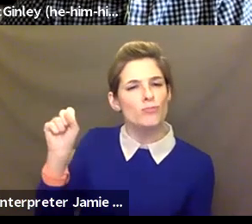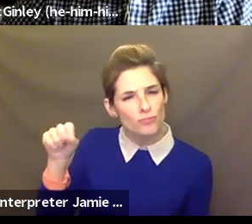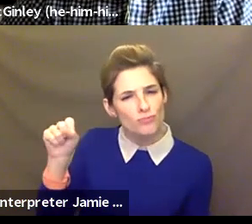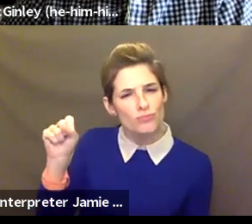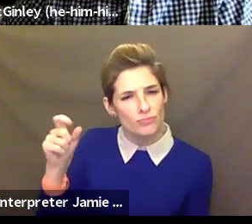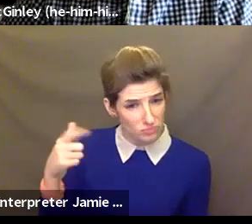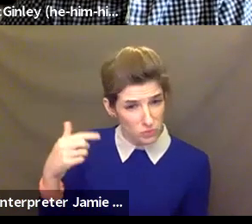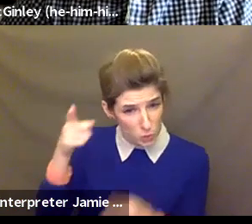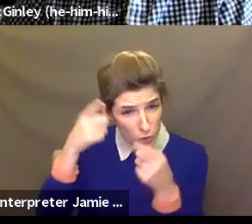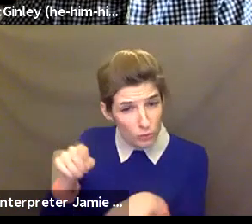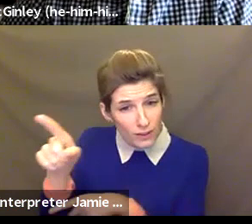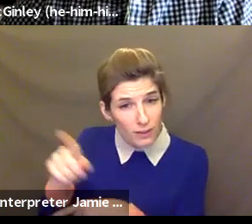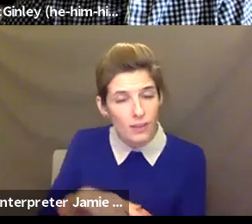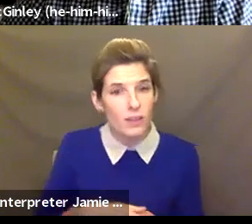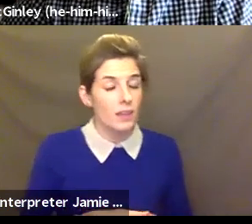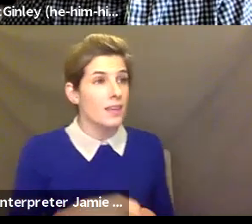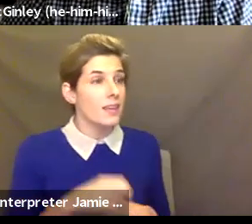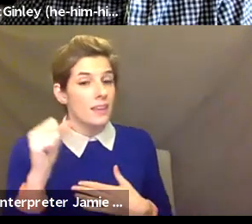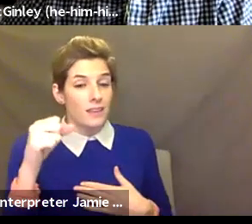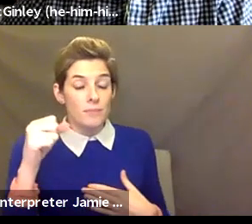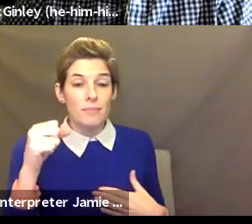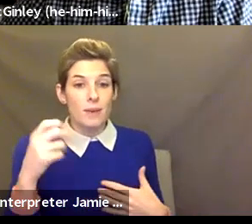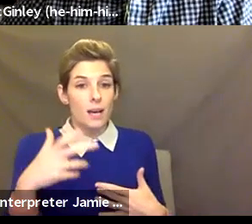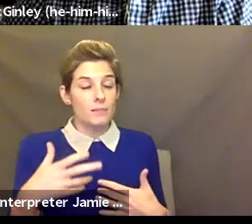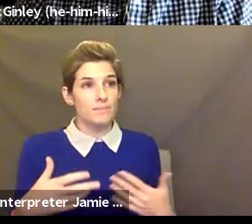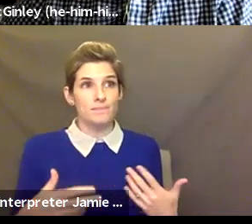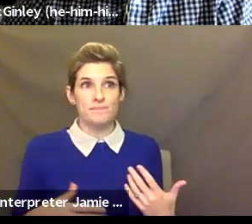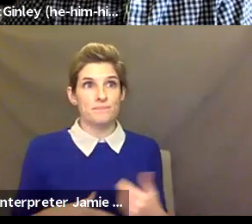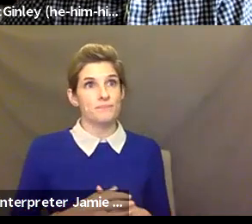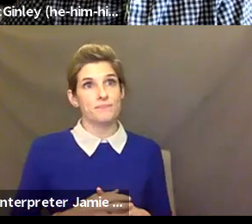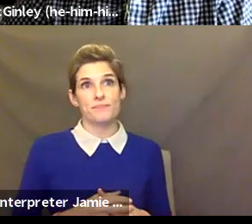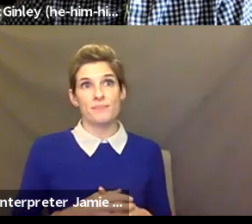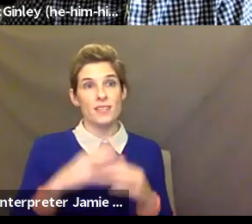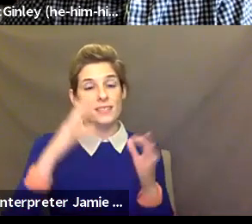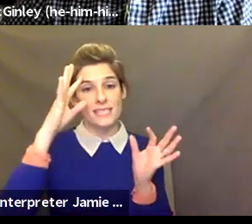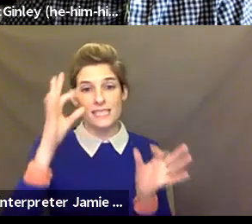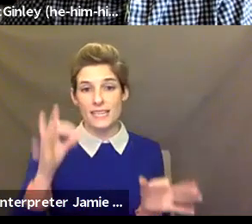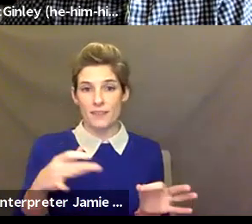Kelly Donovan: Yeah, it definitely does. There is this feeling of things are not going to go back to the way that they